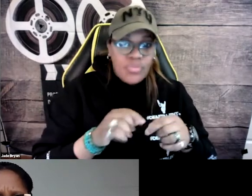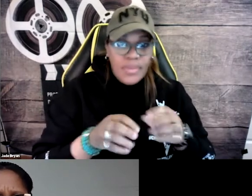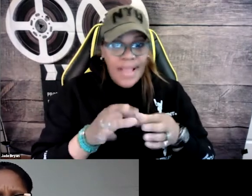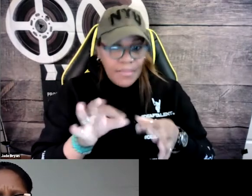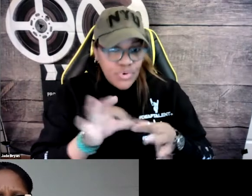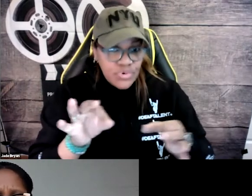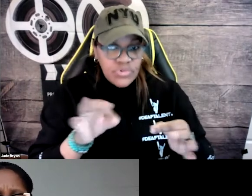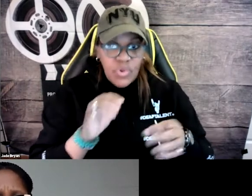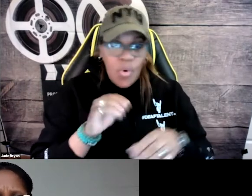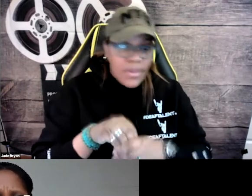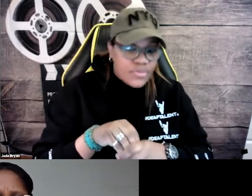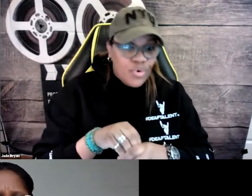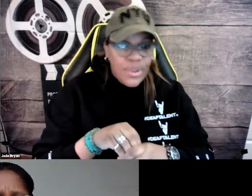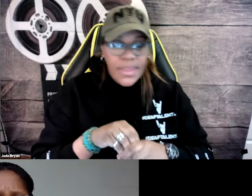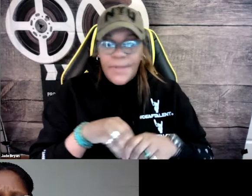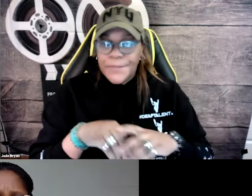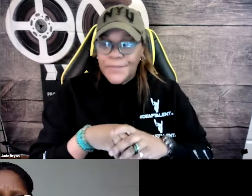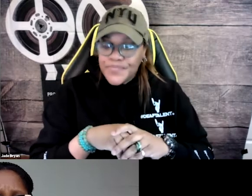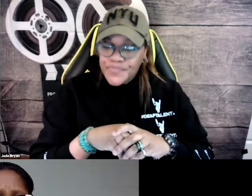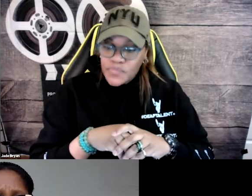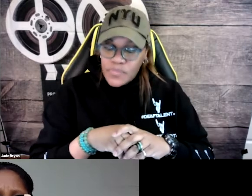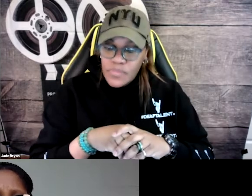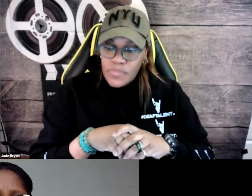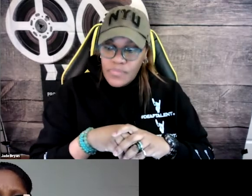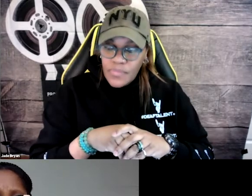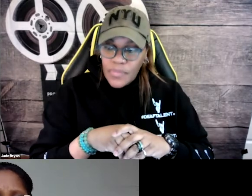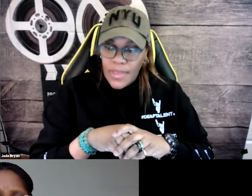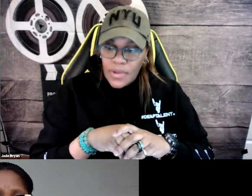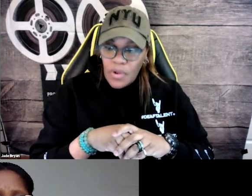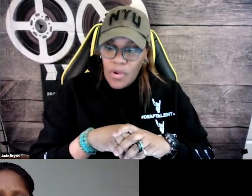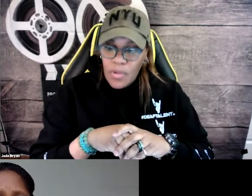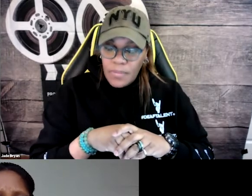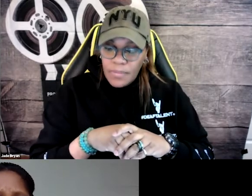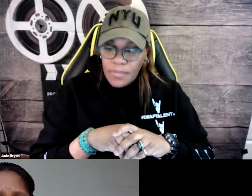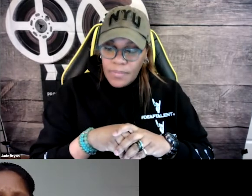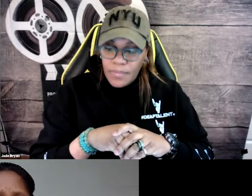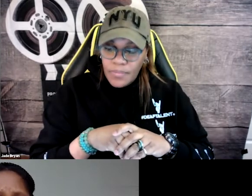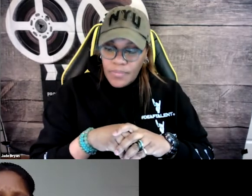So we just really wanted to make sure that as we were including everything, that captions were also included.